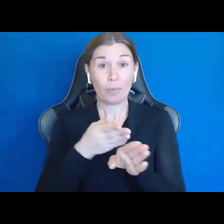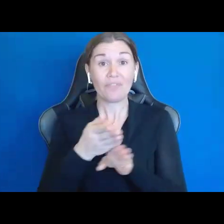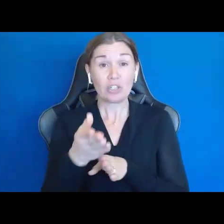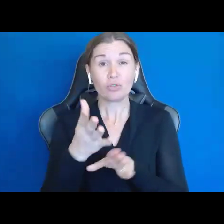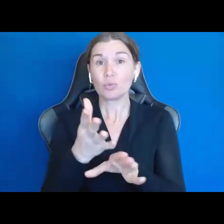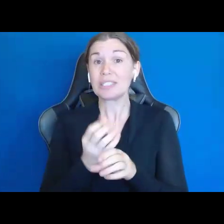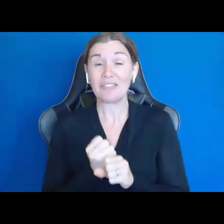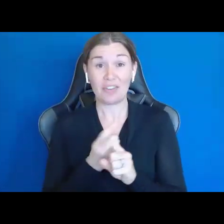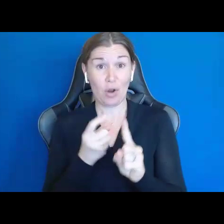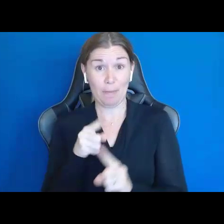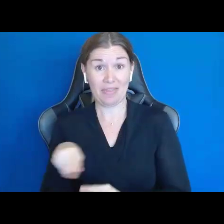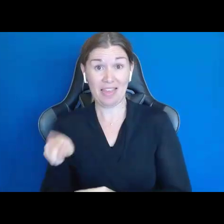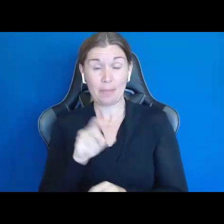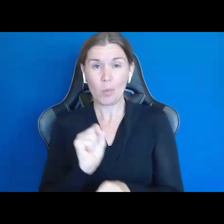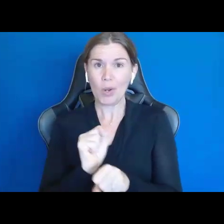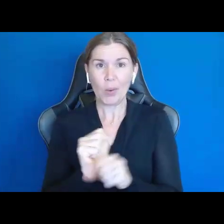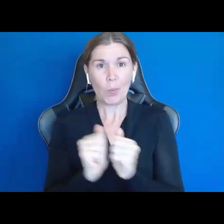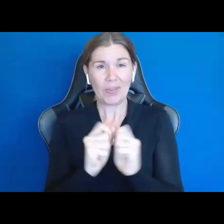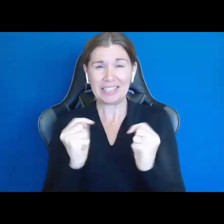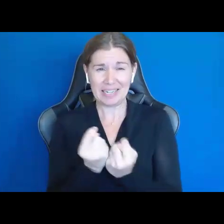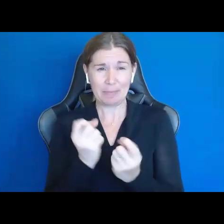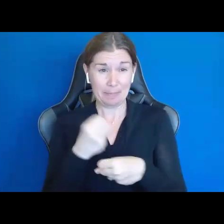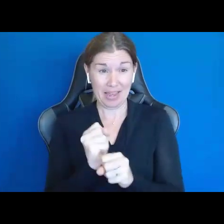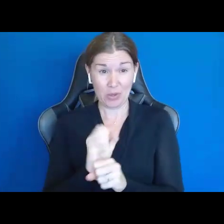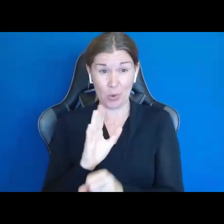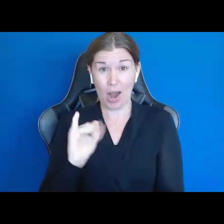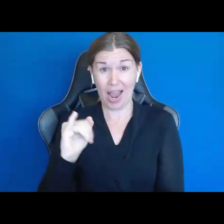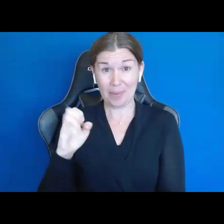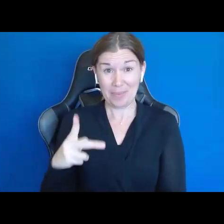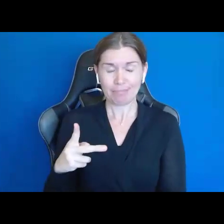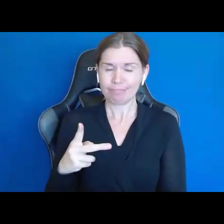it from them and working with a team to make your IEP, that's just Supported Decision Making.